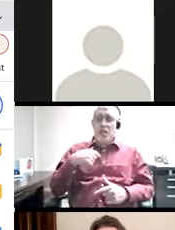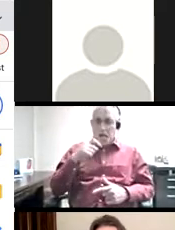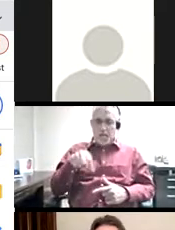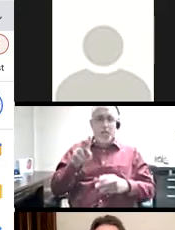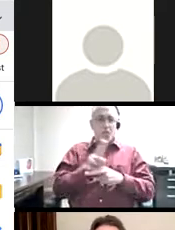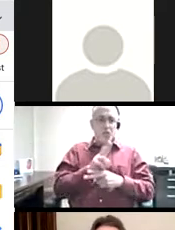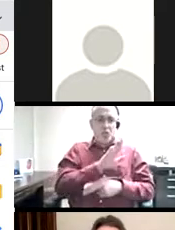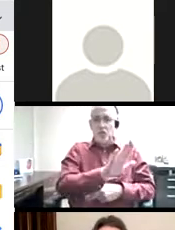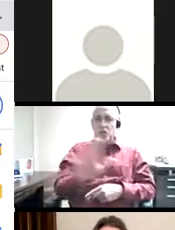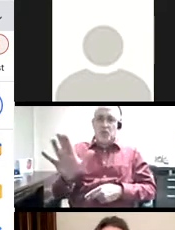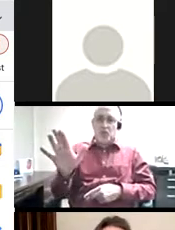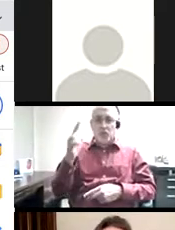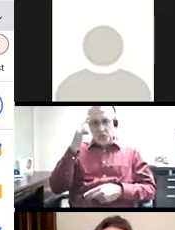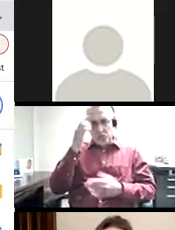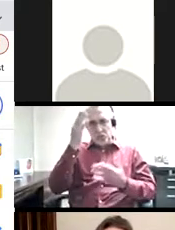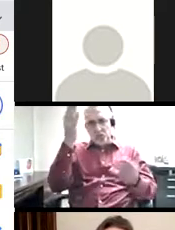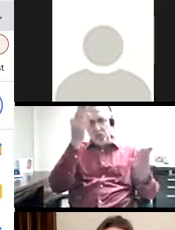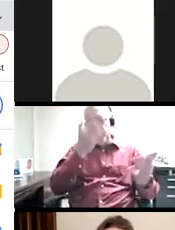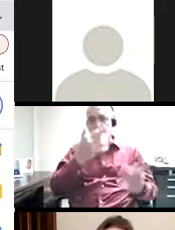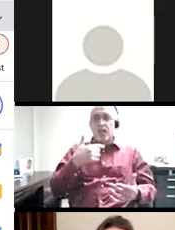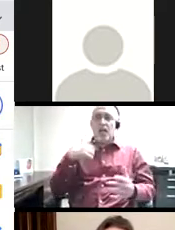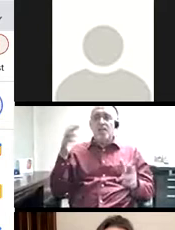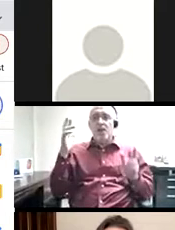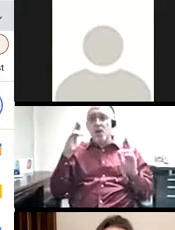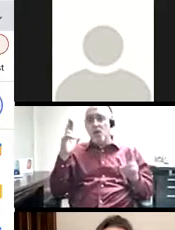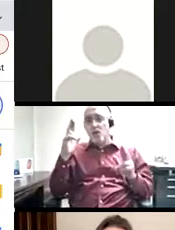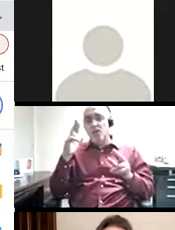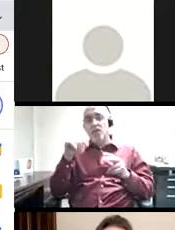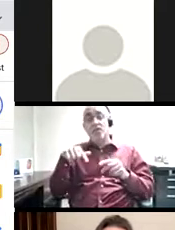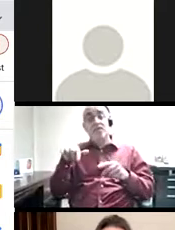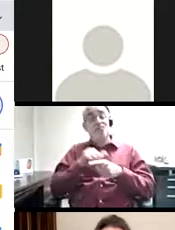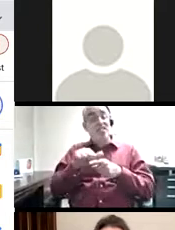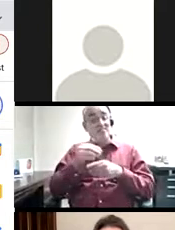suggestions throughout all of my courses. I'm hopeful that these practices are also